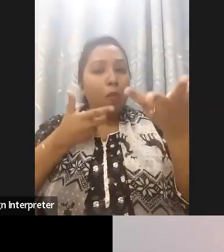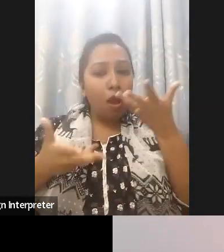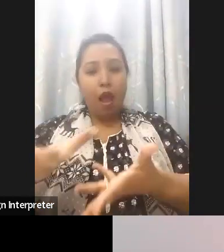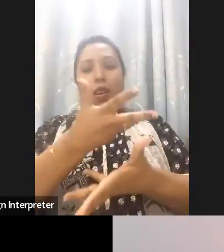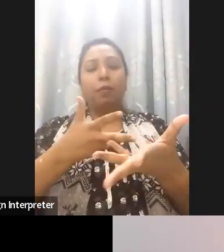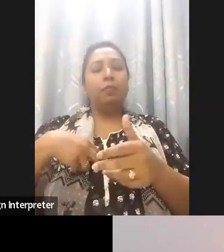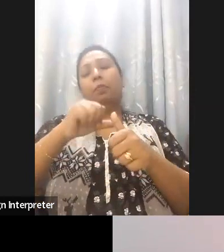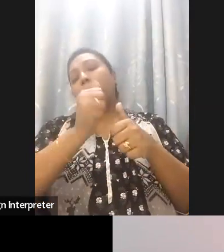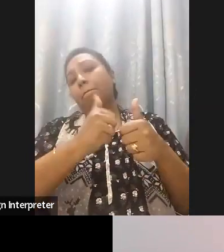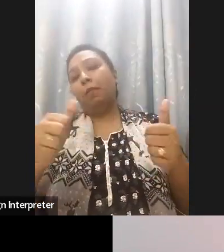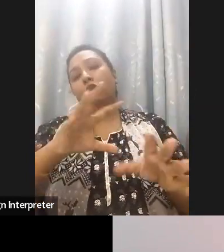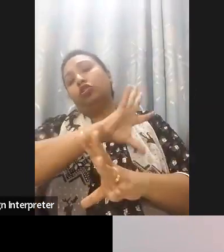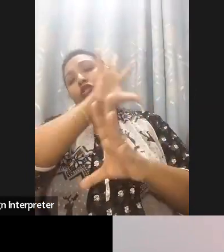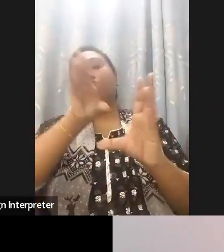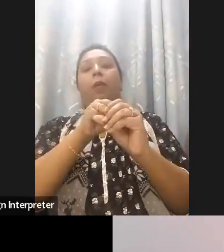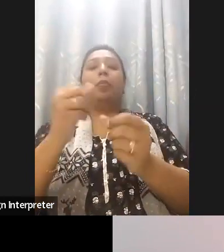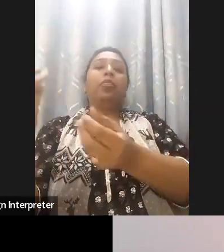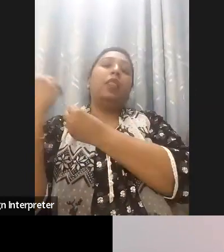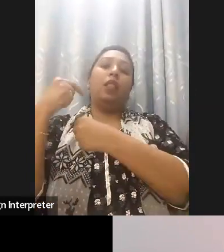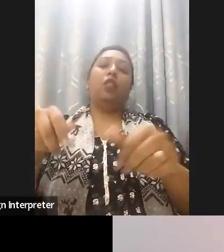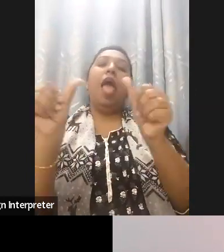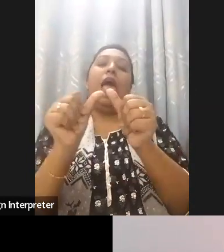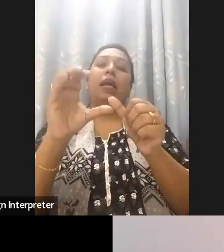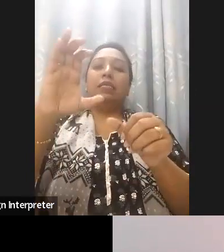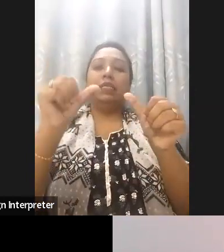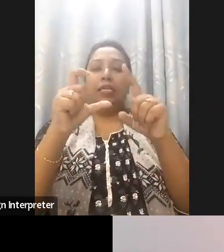with disabilities in the field of digital accessibility making sure that there are